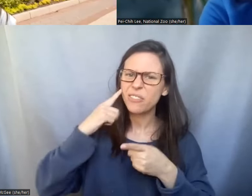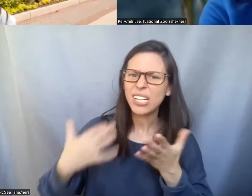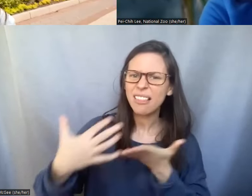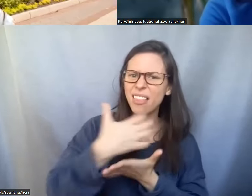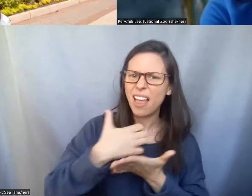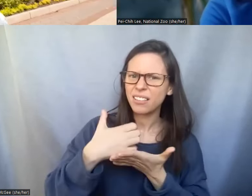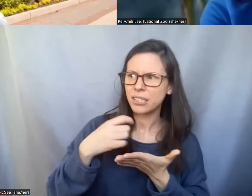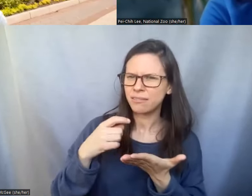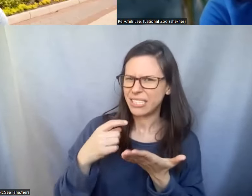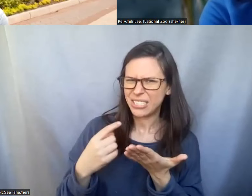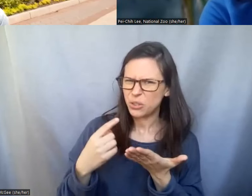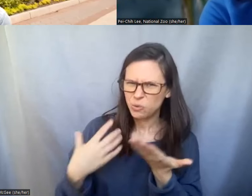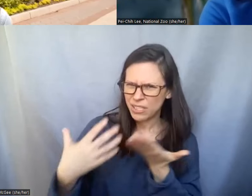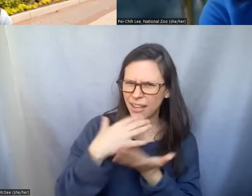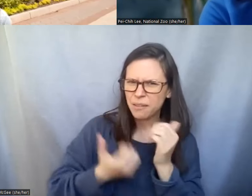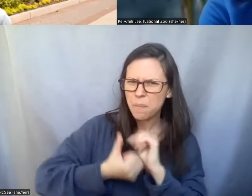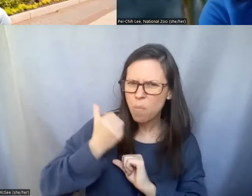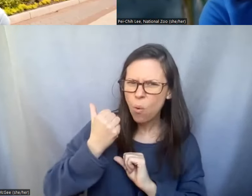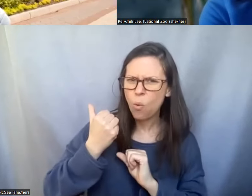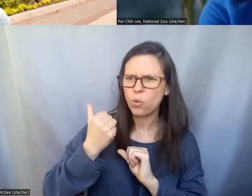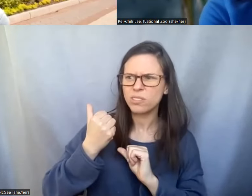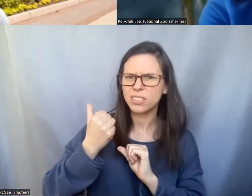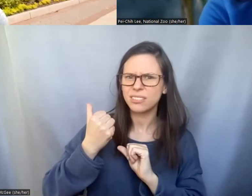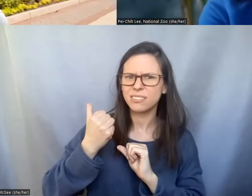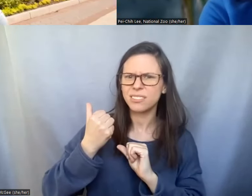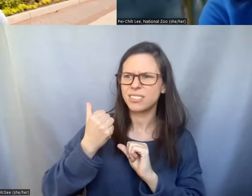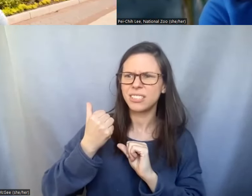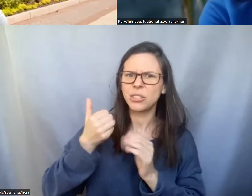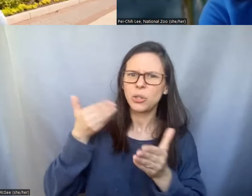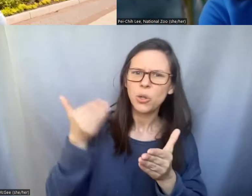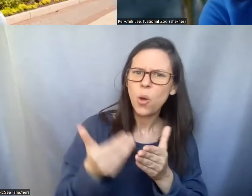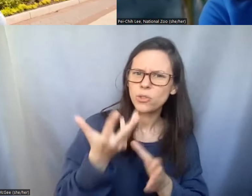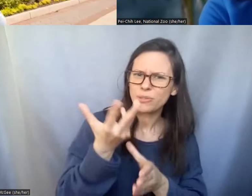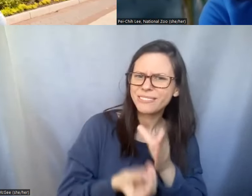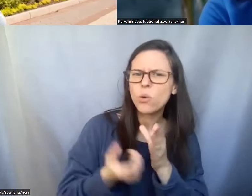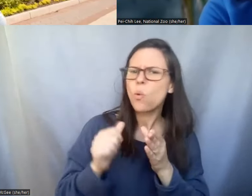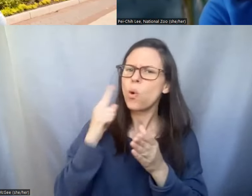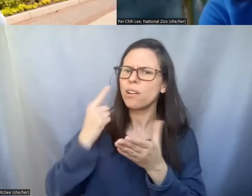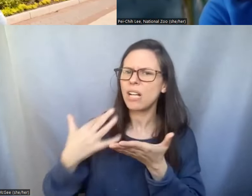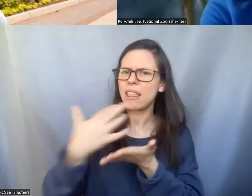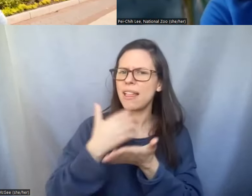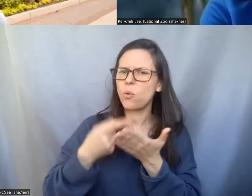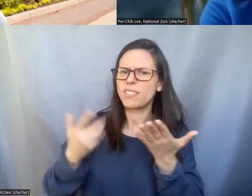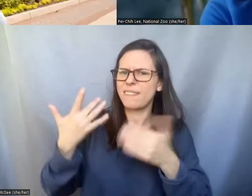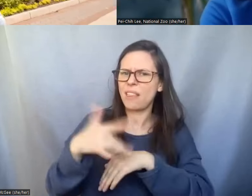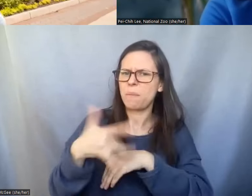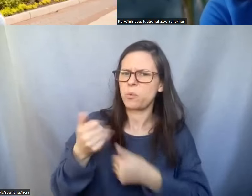critically endangered or just whatever we have access too? >>Pei-Chih: Well I think both.